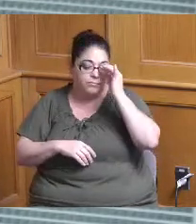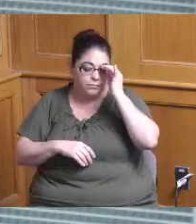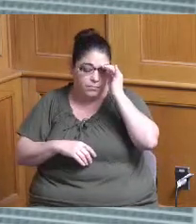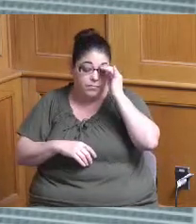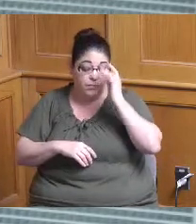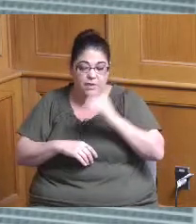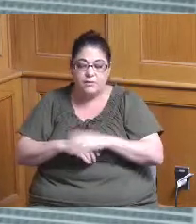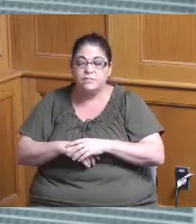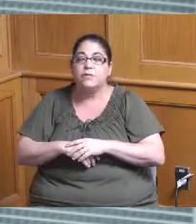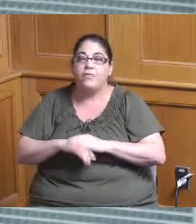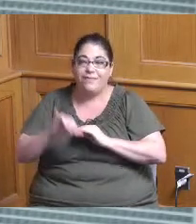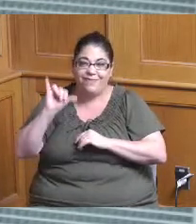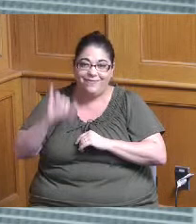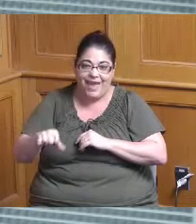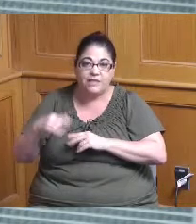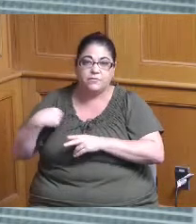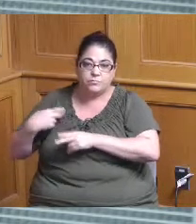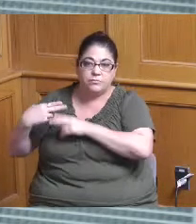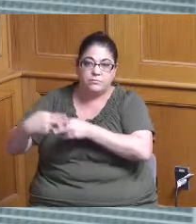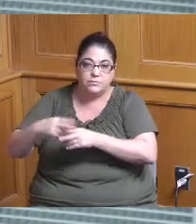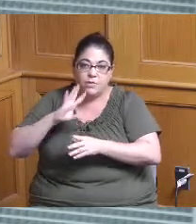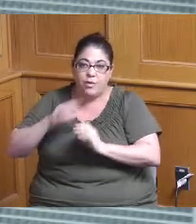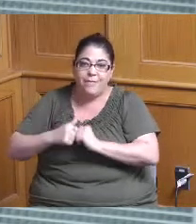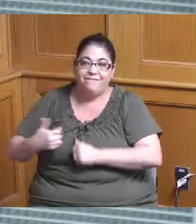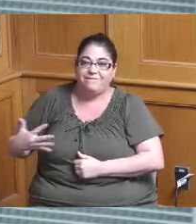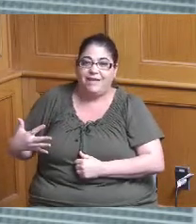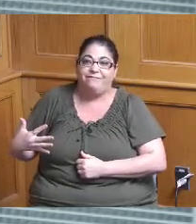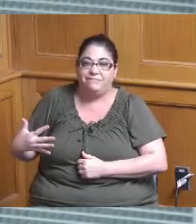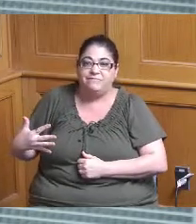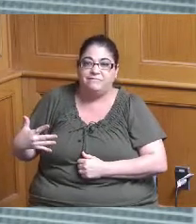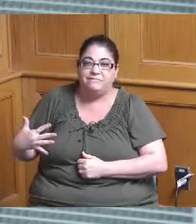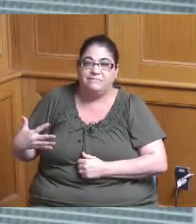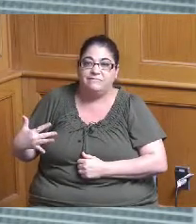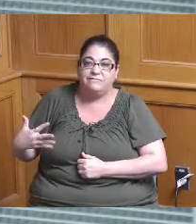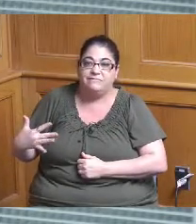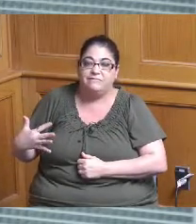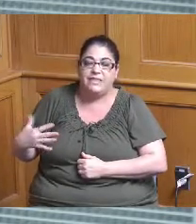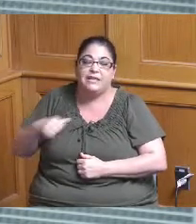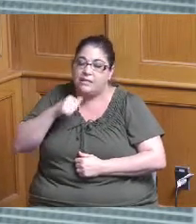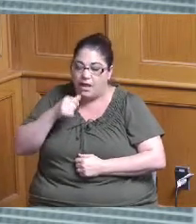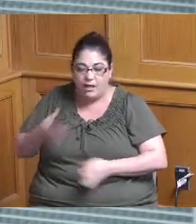are the ones we were mentioning before there are only five that are still incomplete and you know